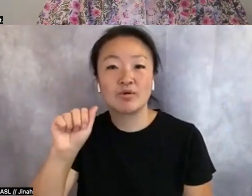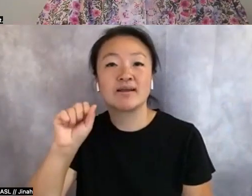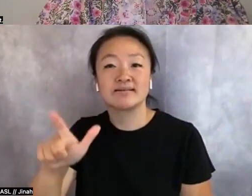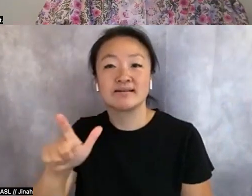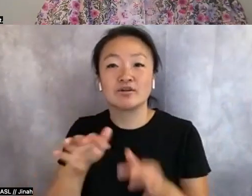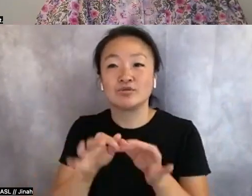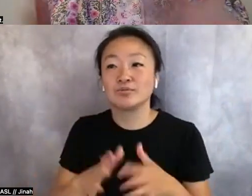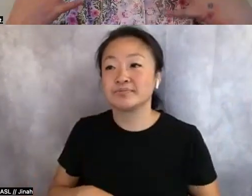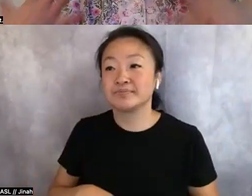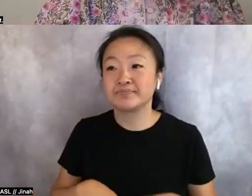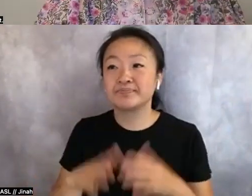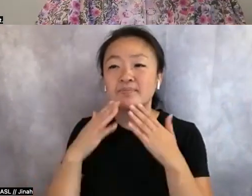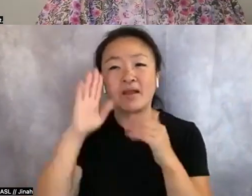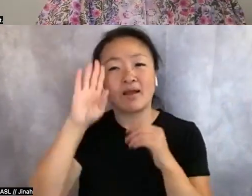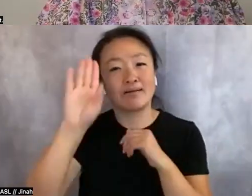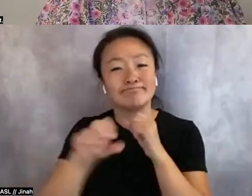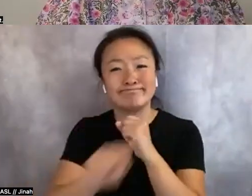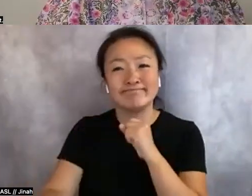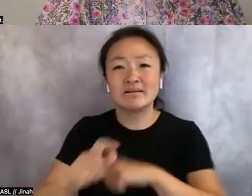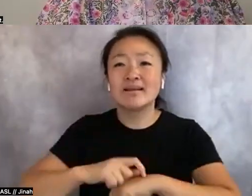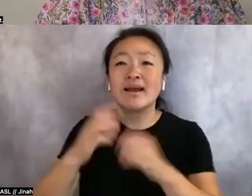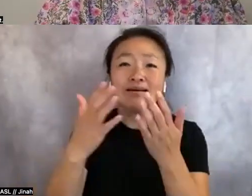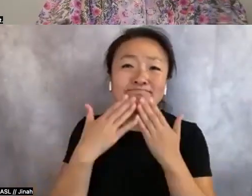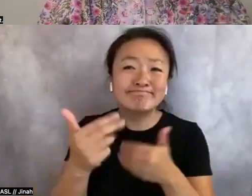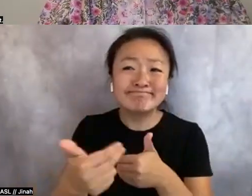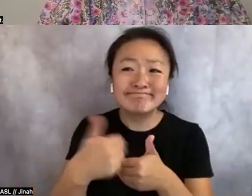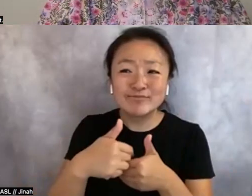I know we're a little over time, but thank you for hanging out with us on a Thursday.